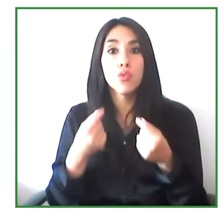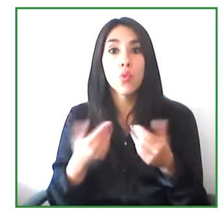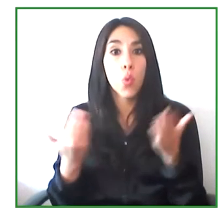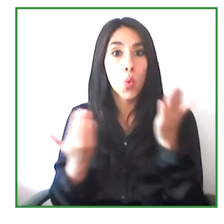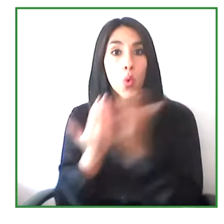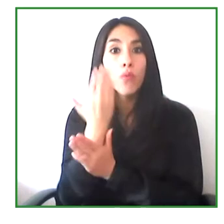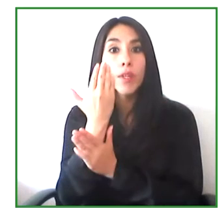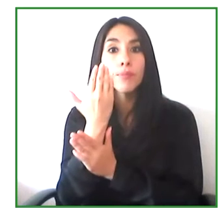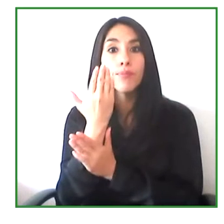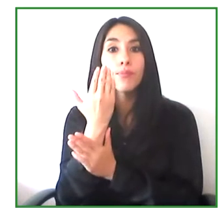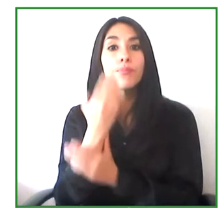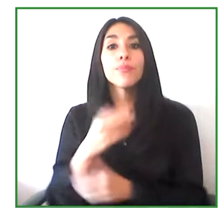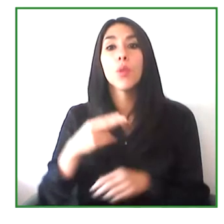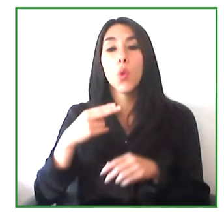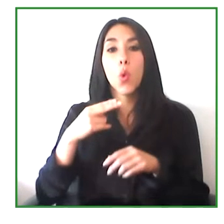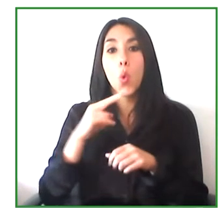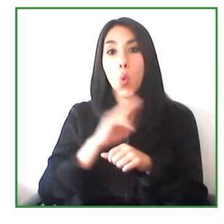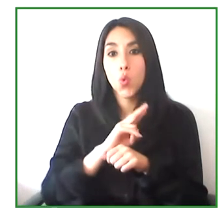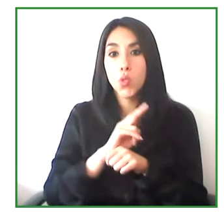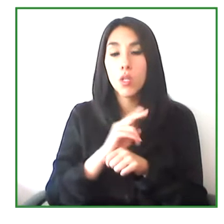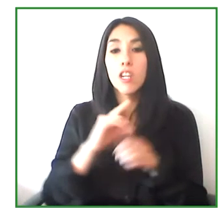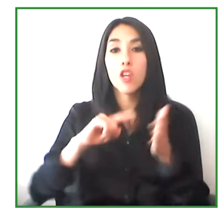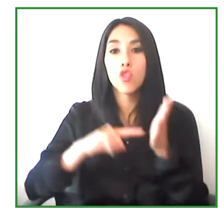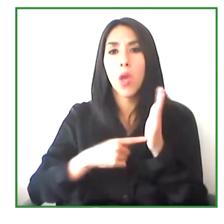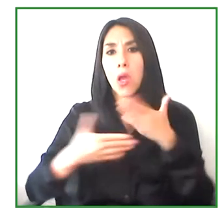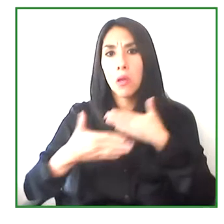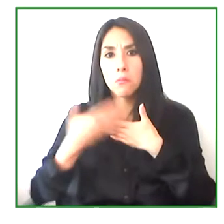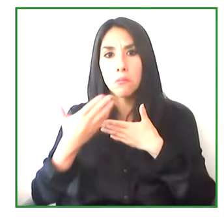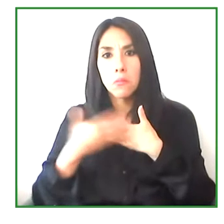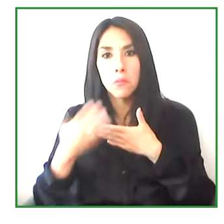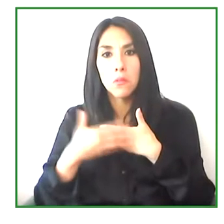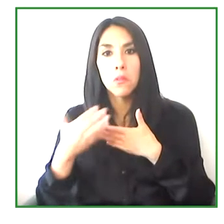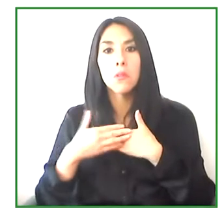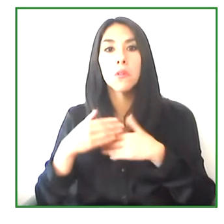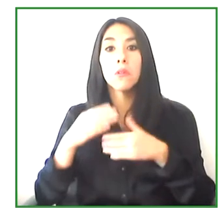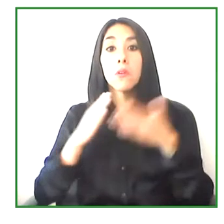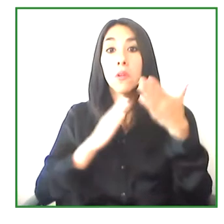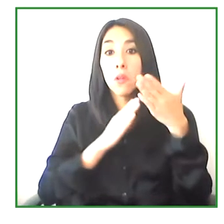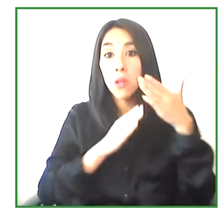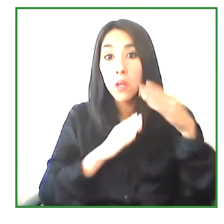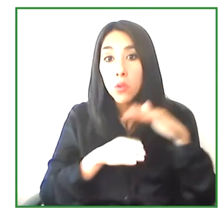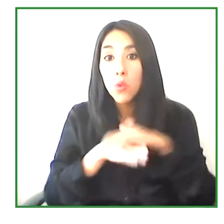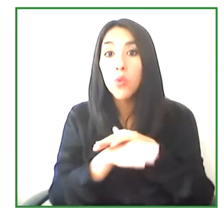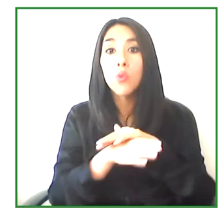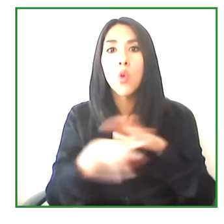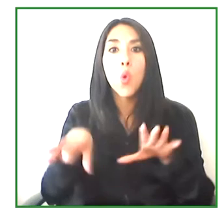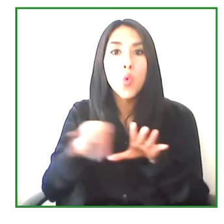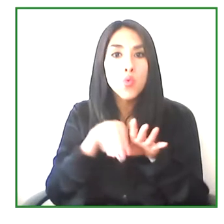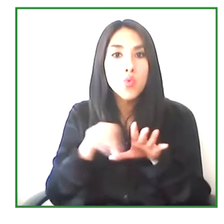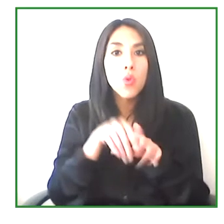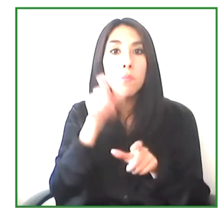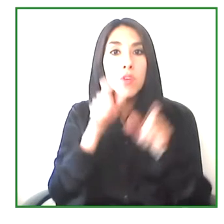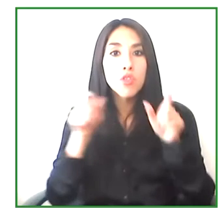Facilitate the Labor inclusion of people with disabilities in the open labor market.